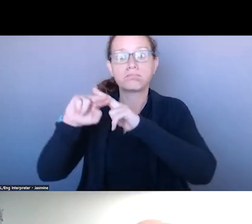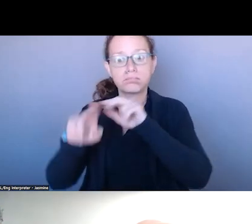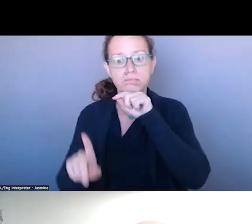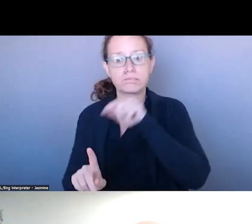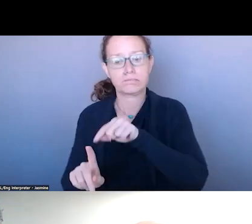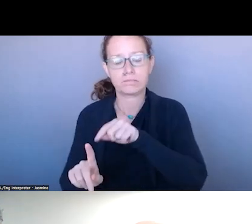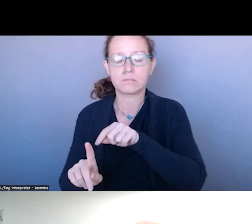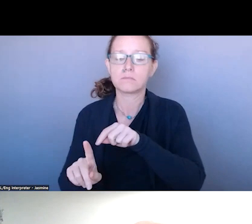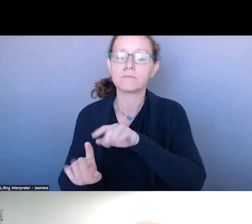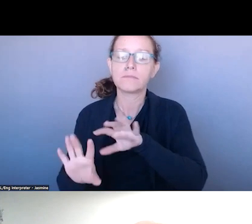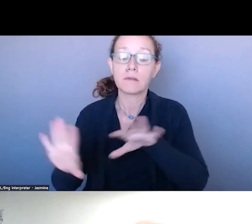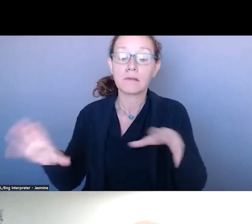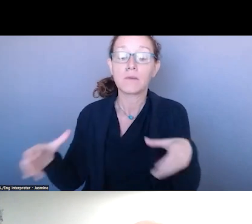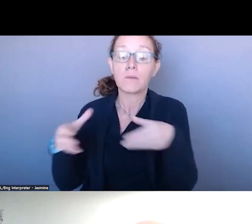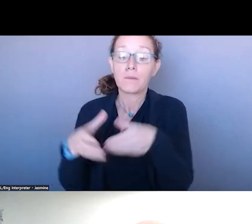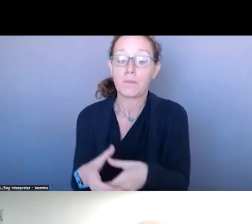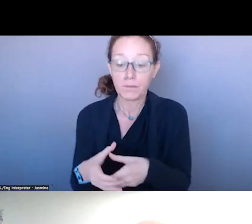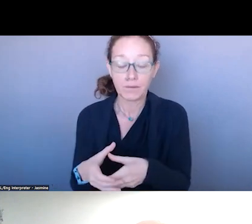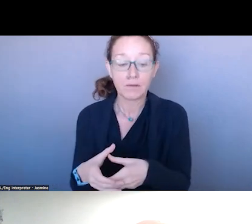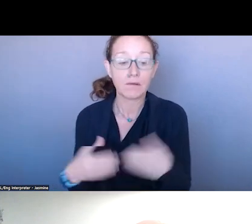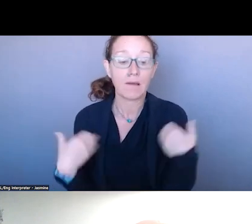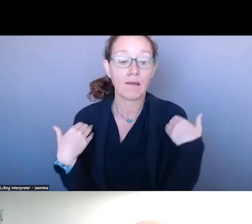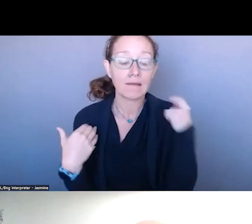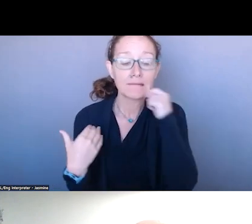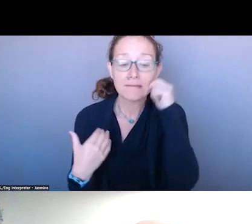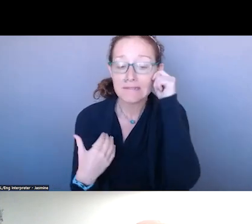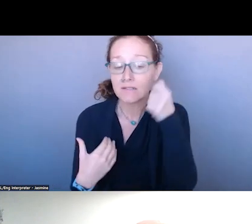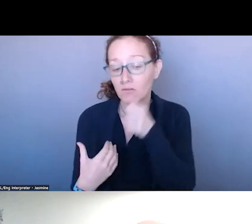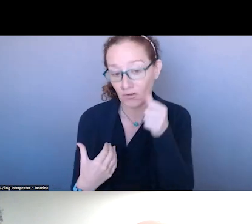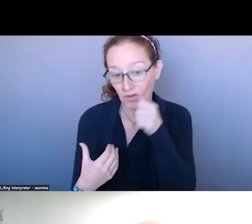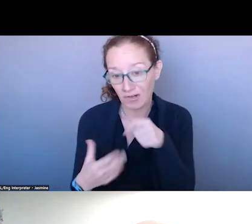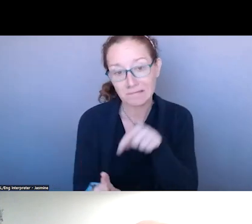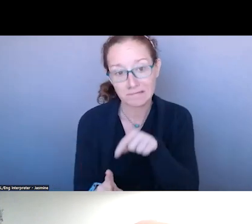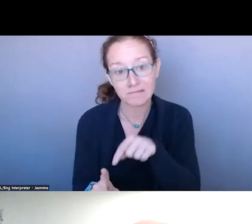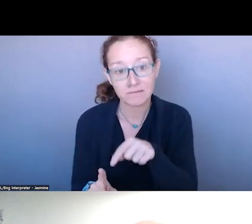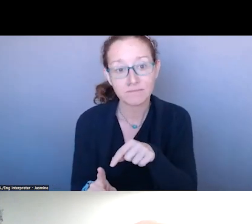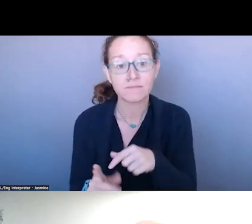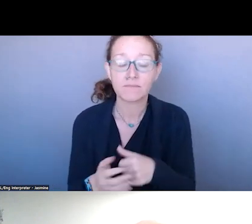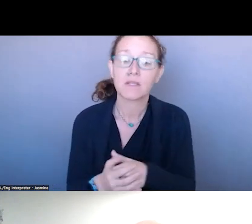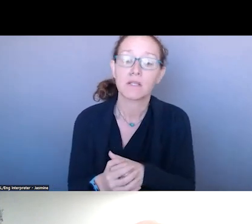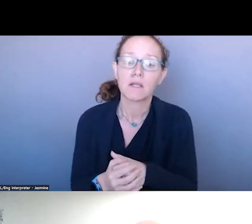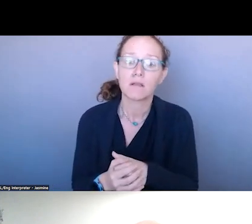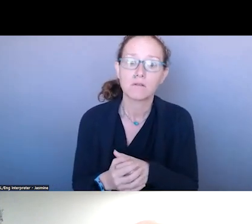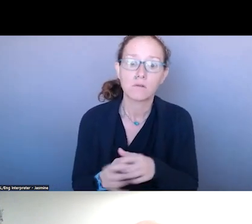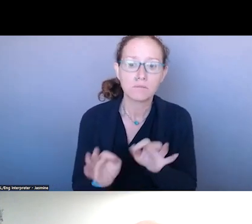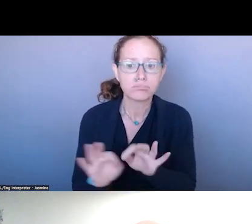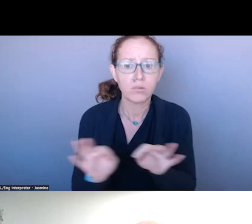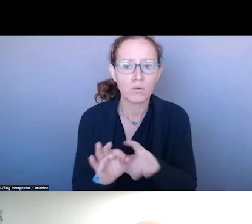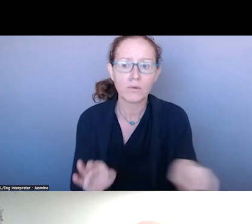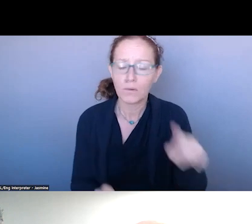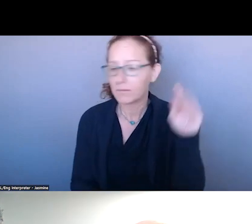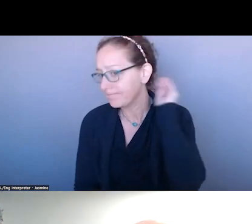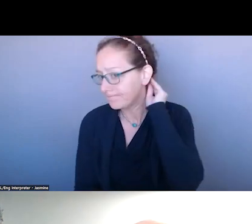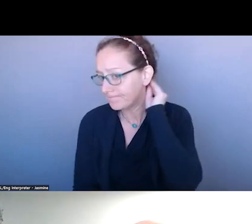THIS IS VERY IMPORTANT TO BE AWARE OF. PART OF THE CHALLENGES THAT WE ARE FACING,